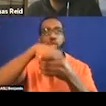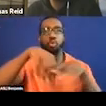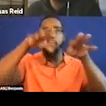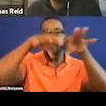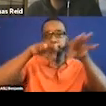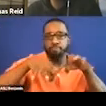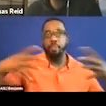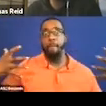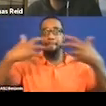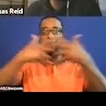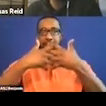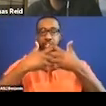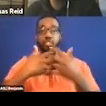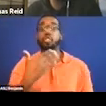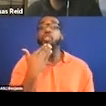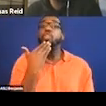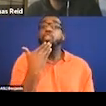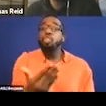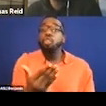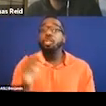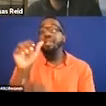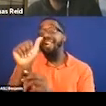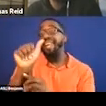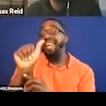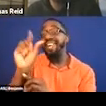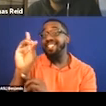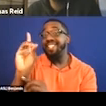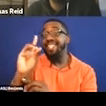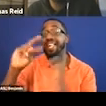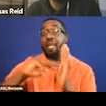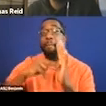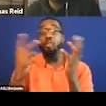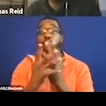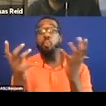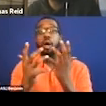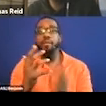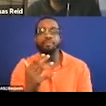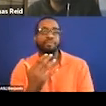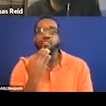Good AD means good audio. So I shouldn't have to be raising or lowering the